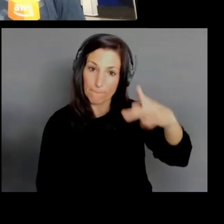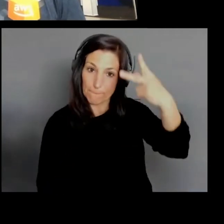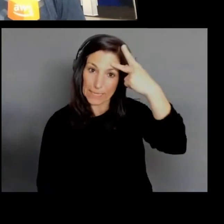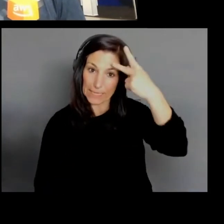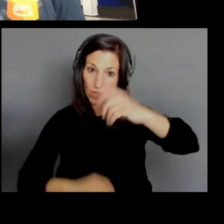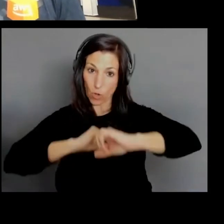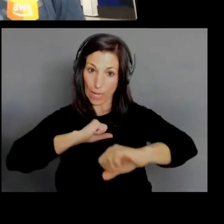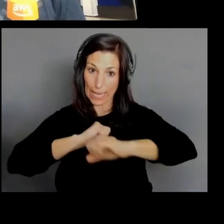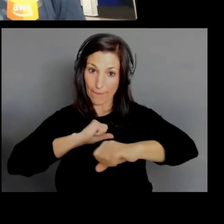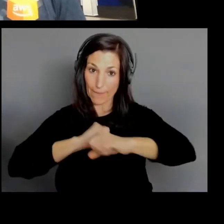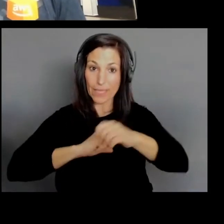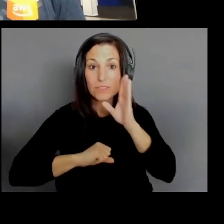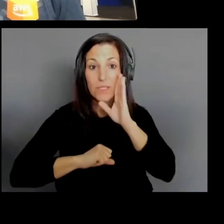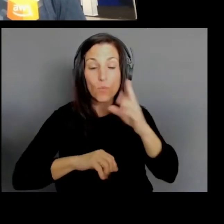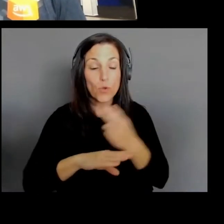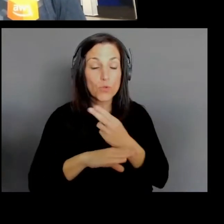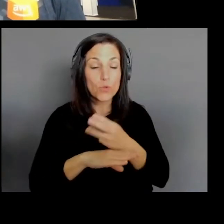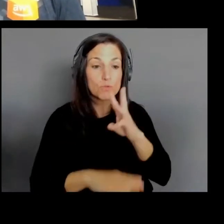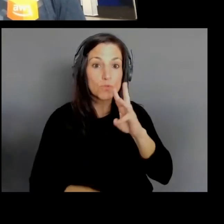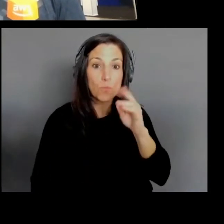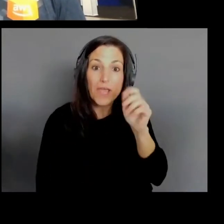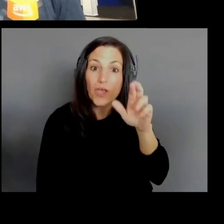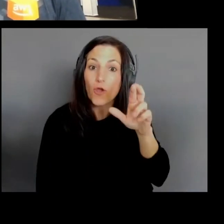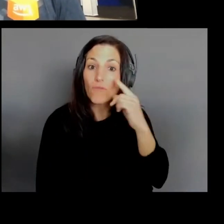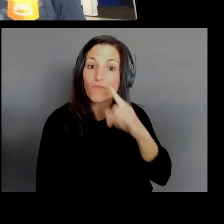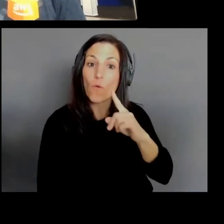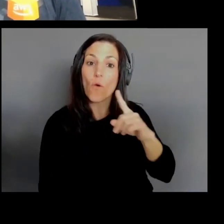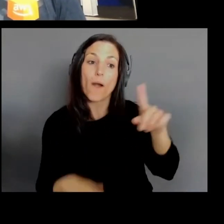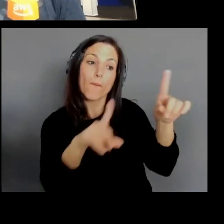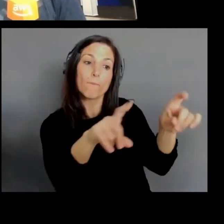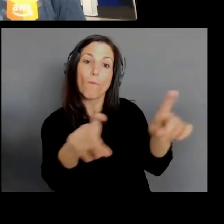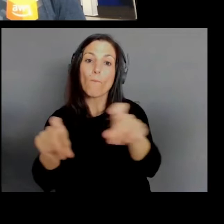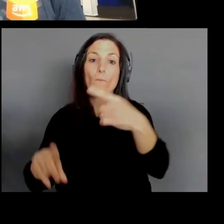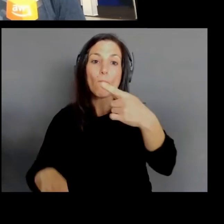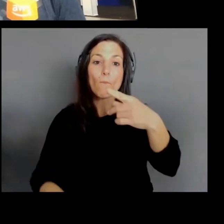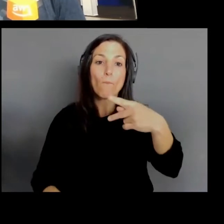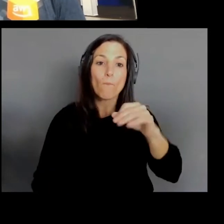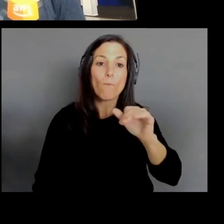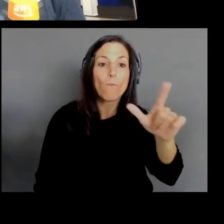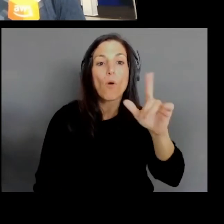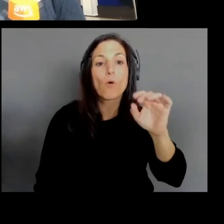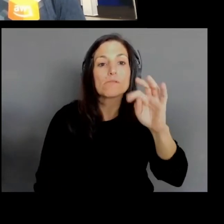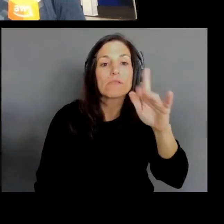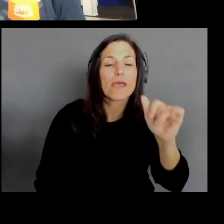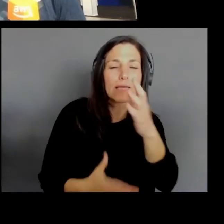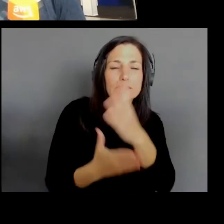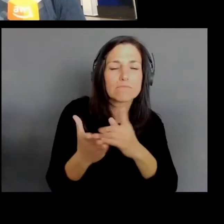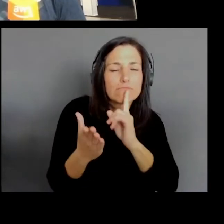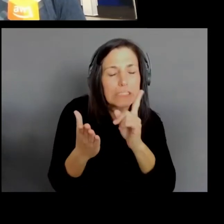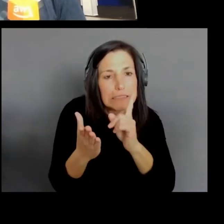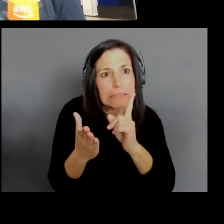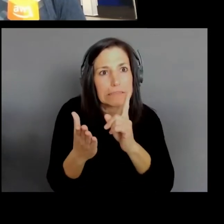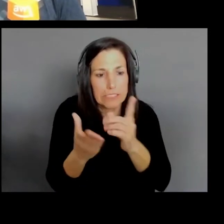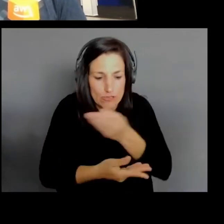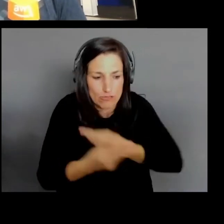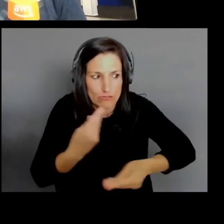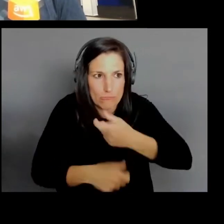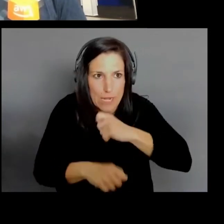opposition research, certain things that are just trade secret, mission critical, that can't fall into the wrong hands.